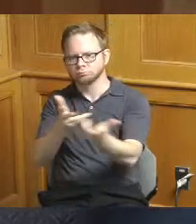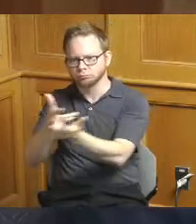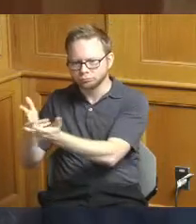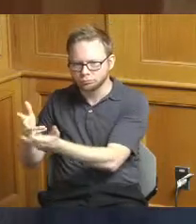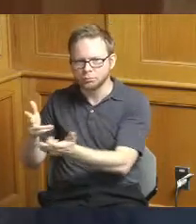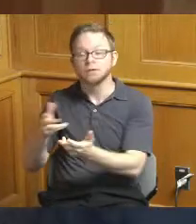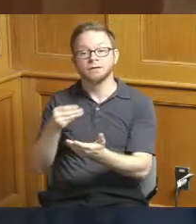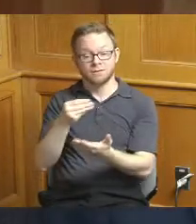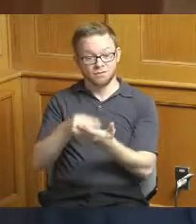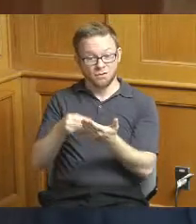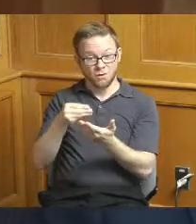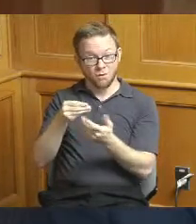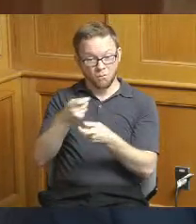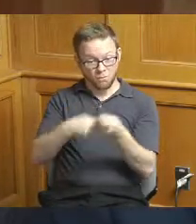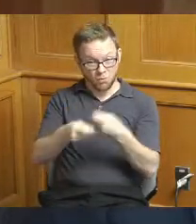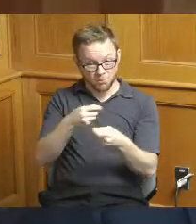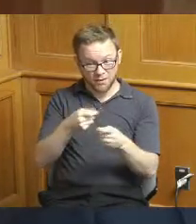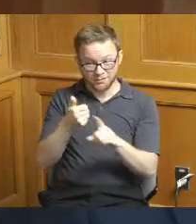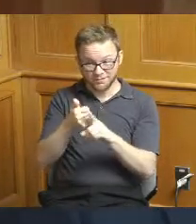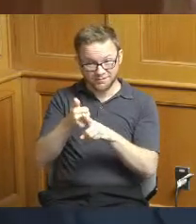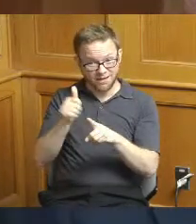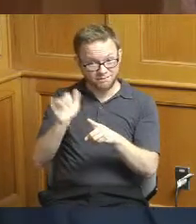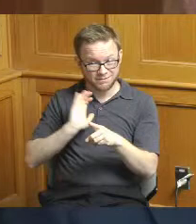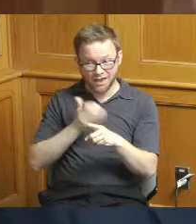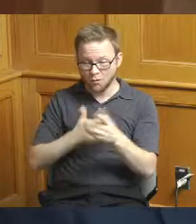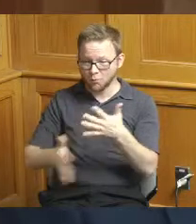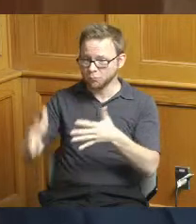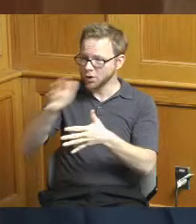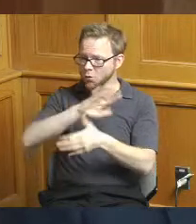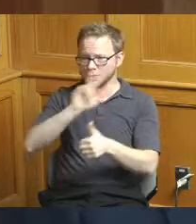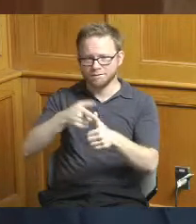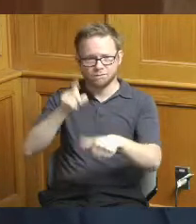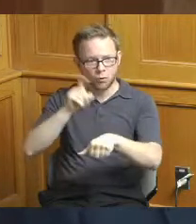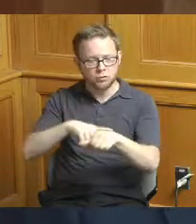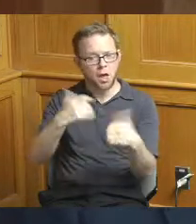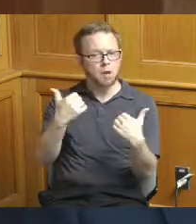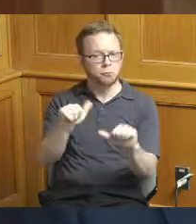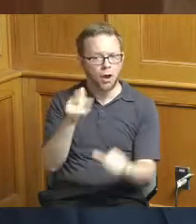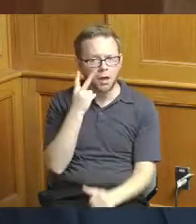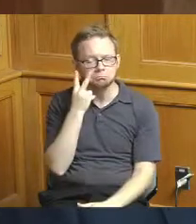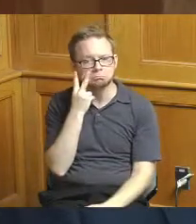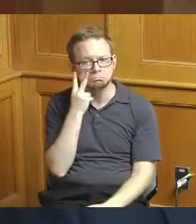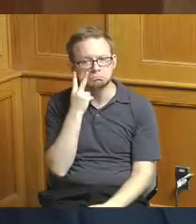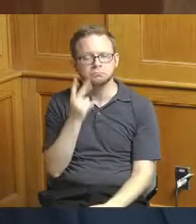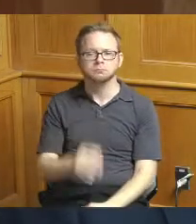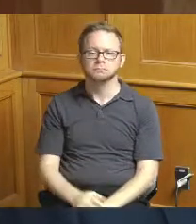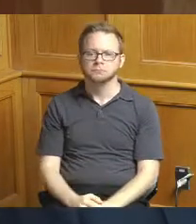that we put in the budget and this the first time we're rolling this out so I know that